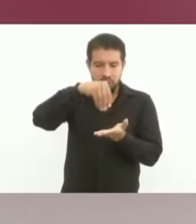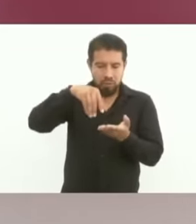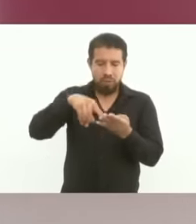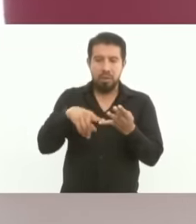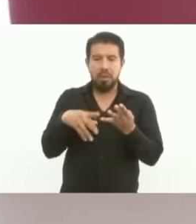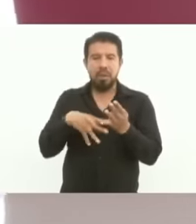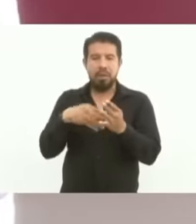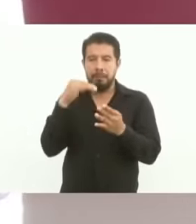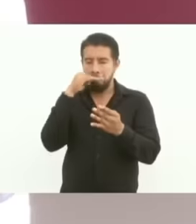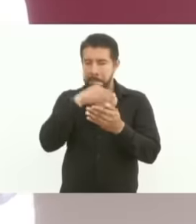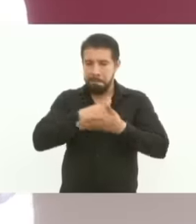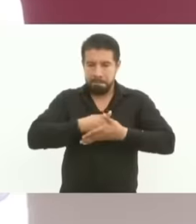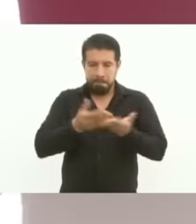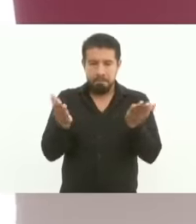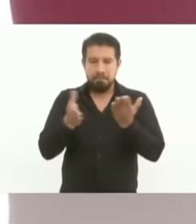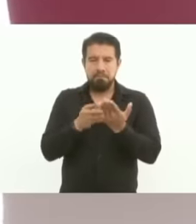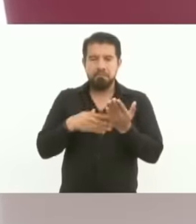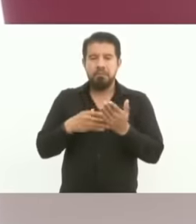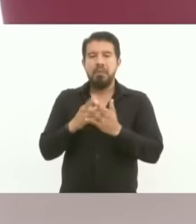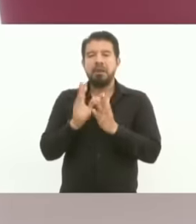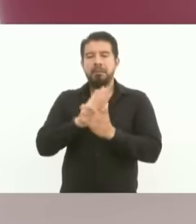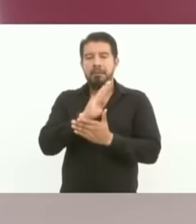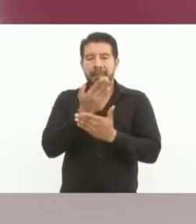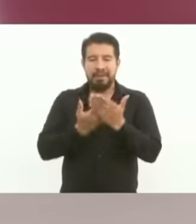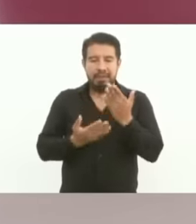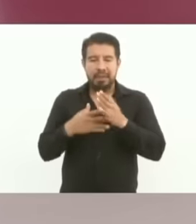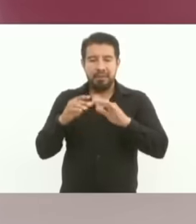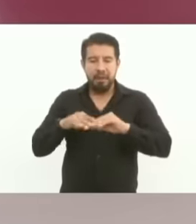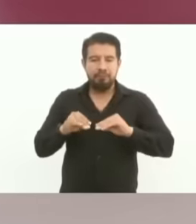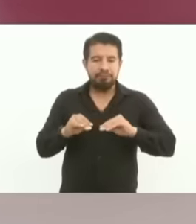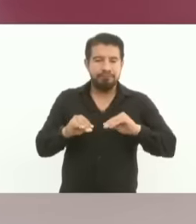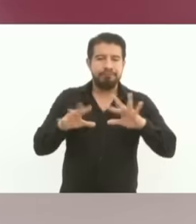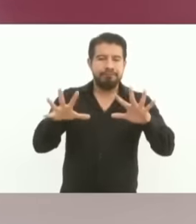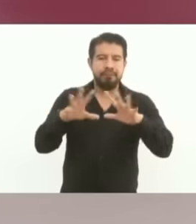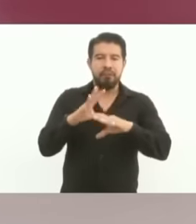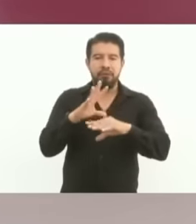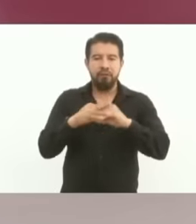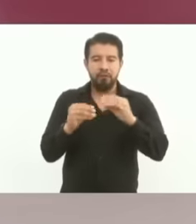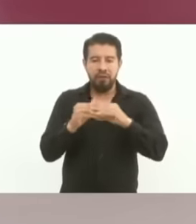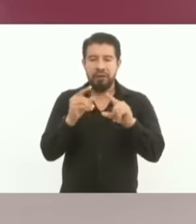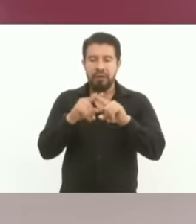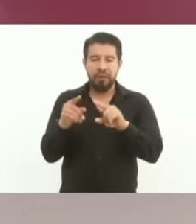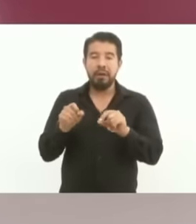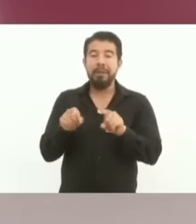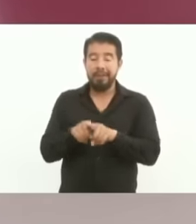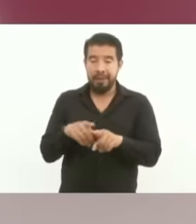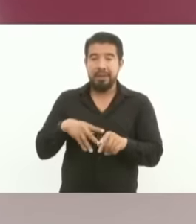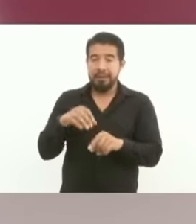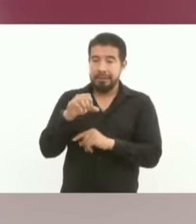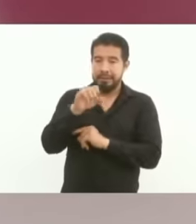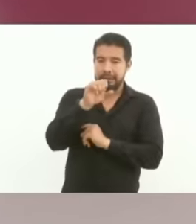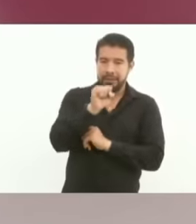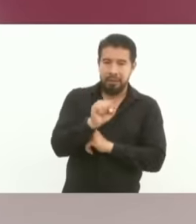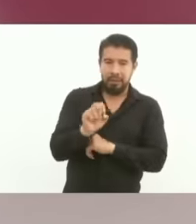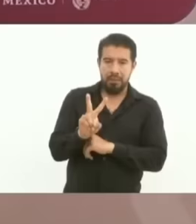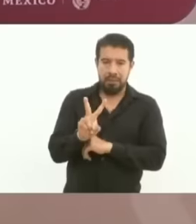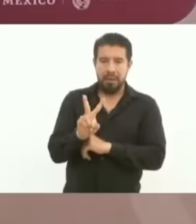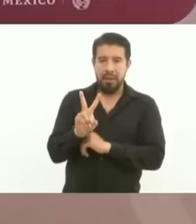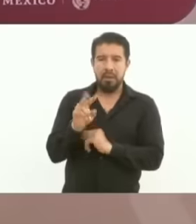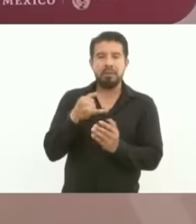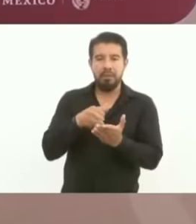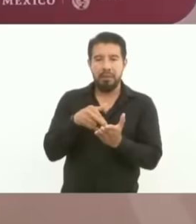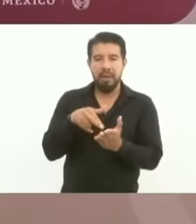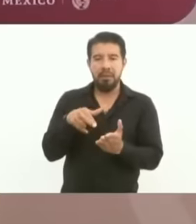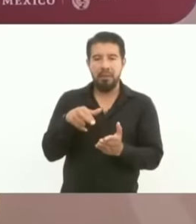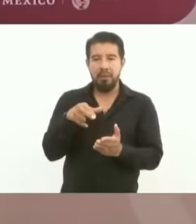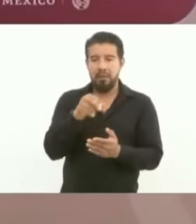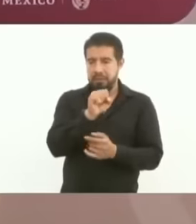well-being will be expanded by sowing life, it will be expanded by sowing life, this